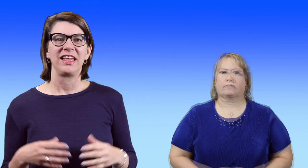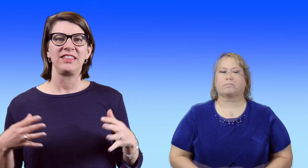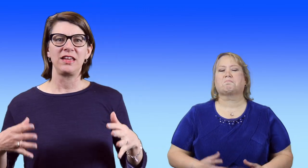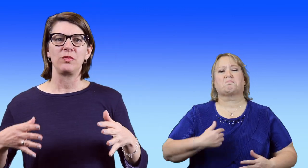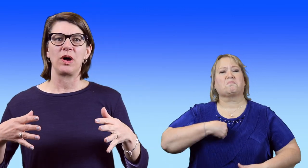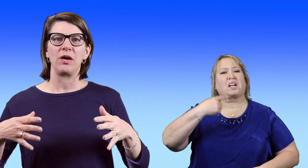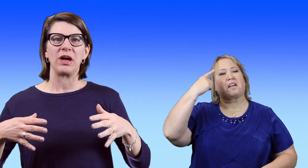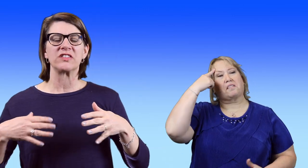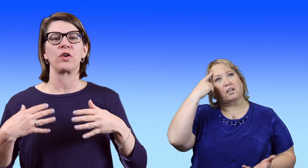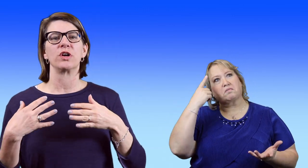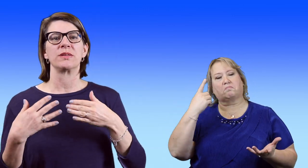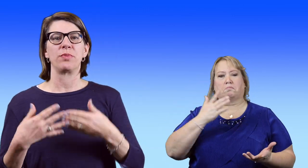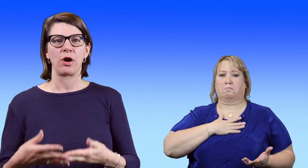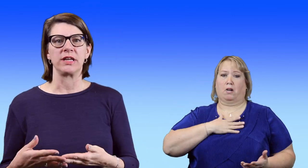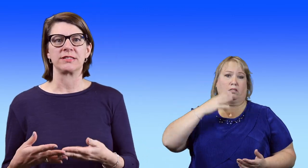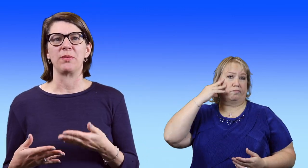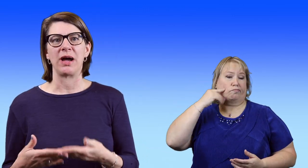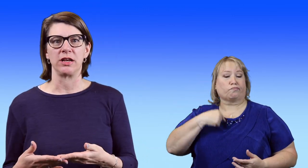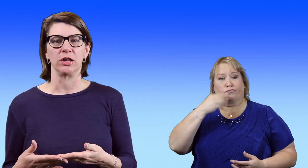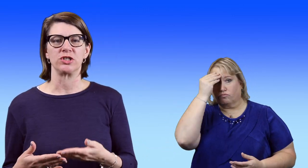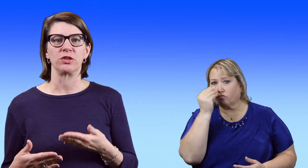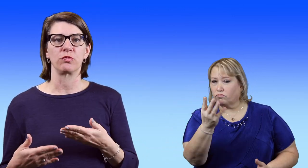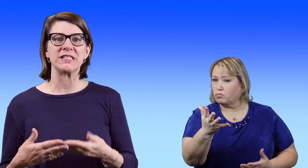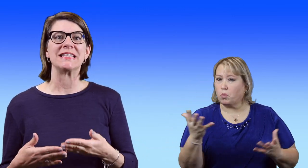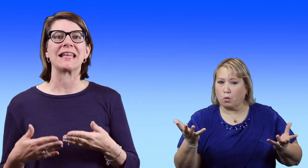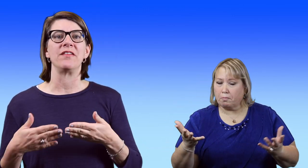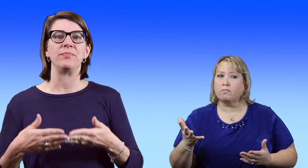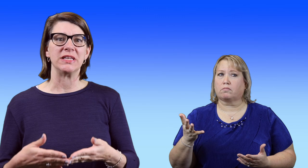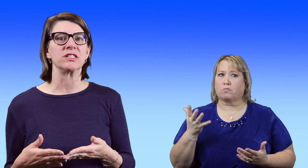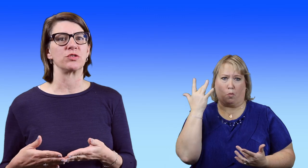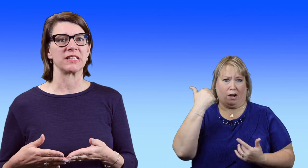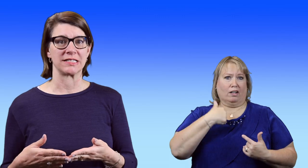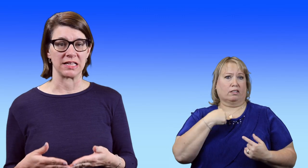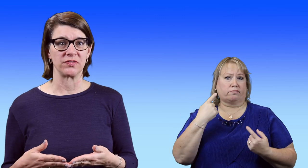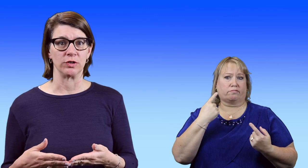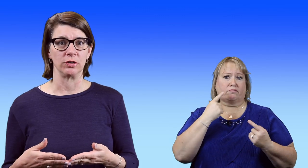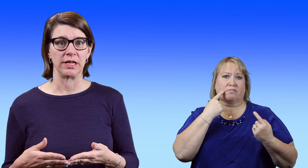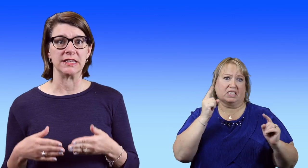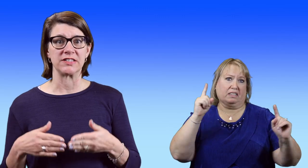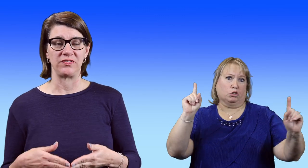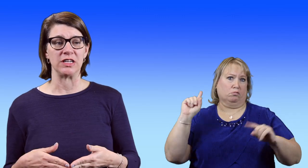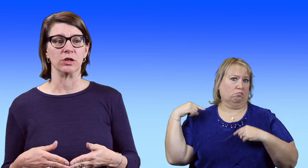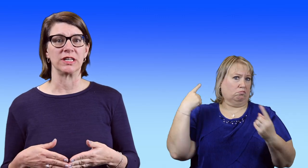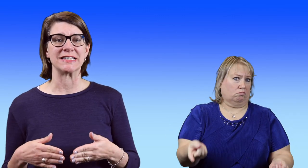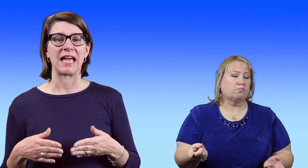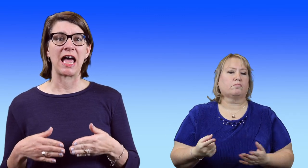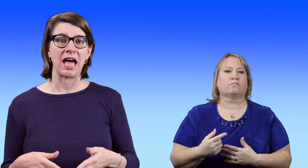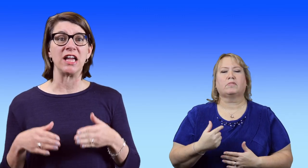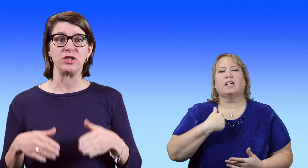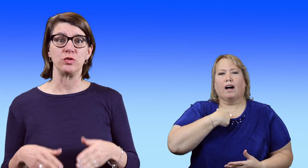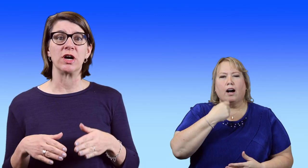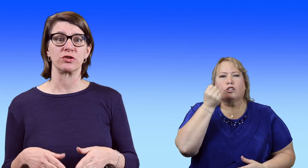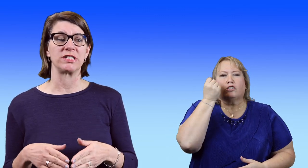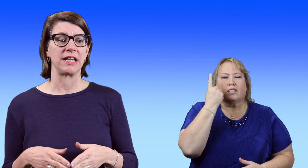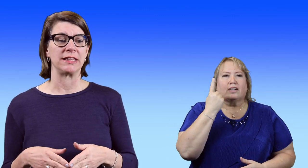I think as far as imparting some of my knowledge and the reason that I've been so successful in this field is I do understand